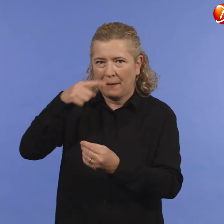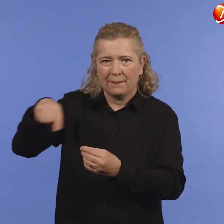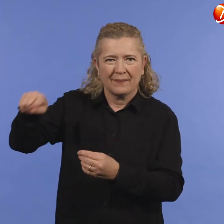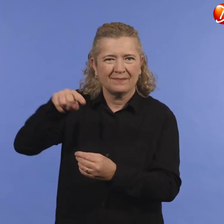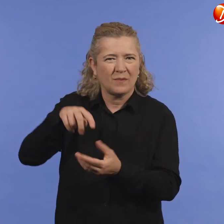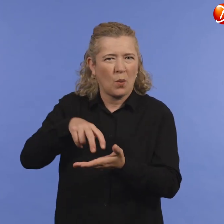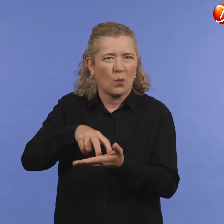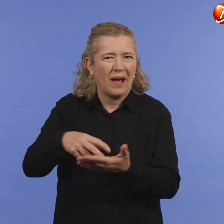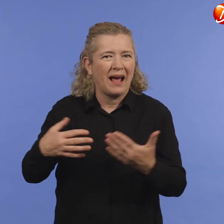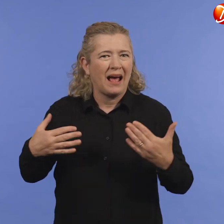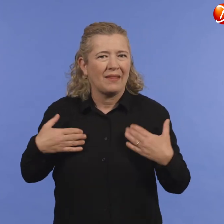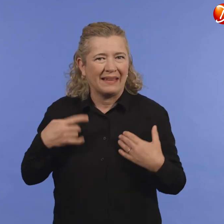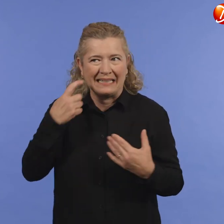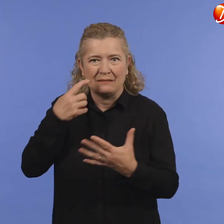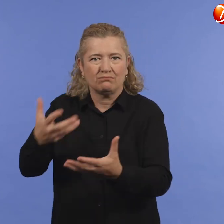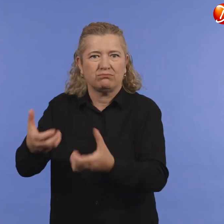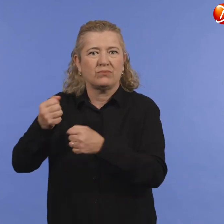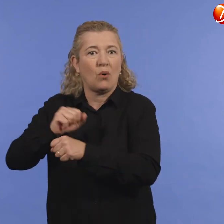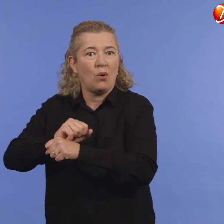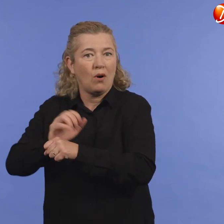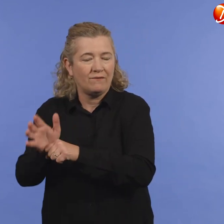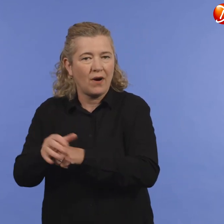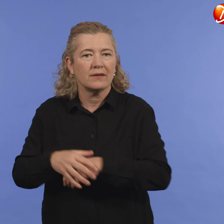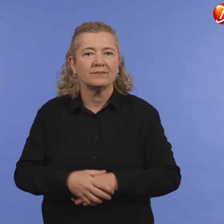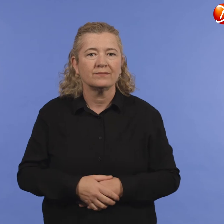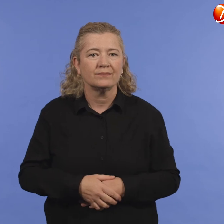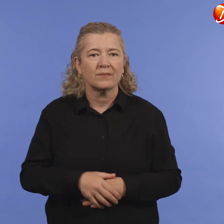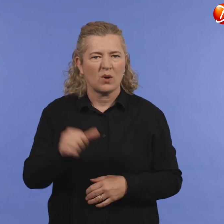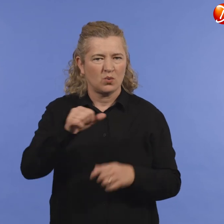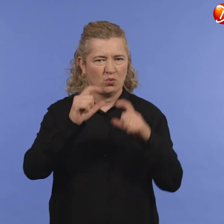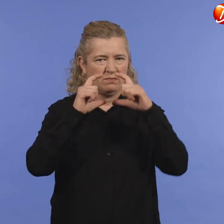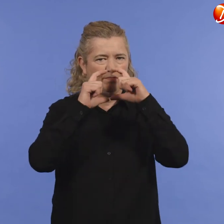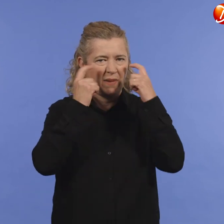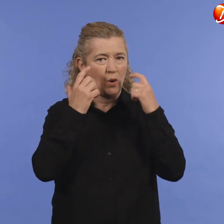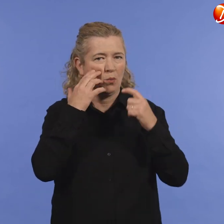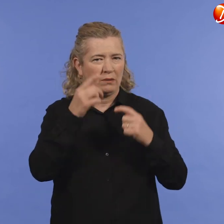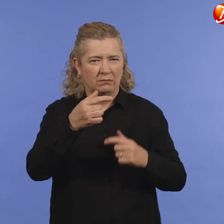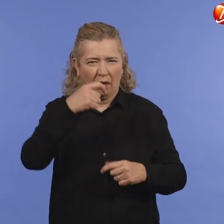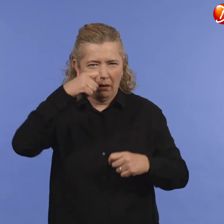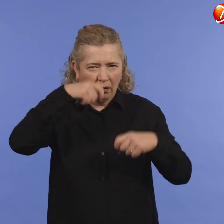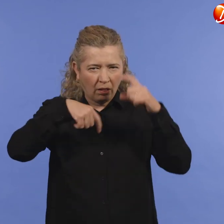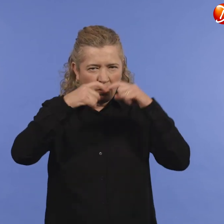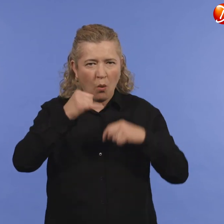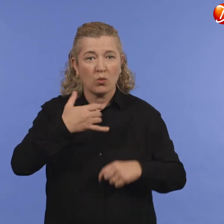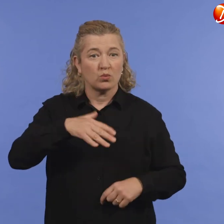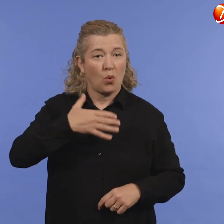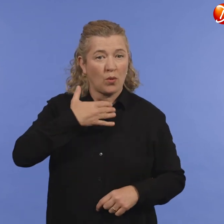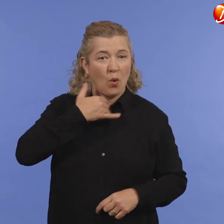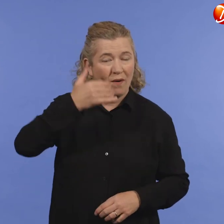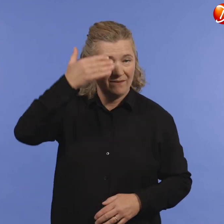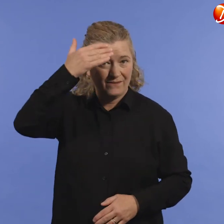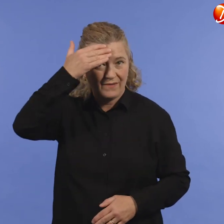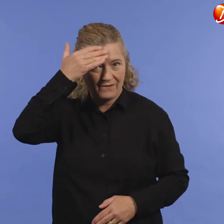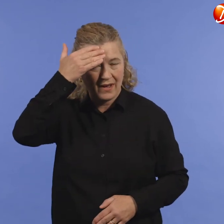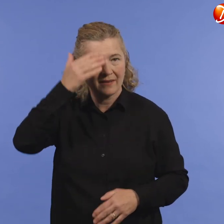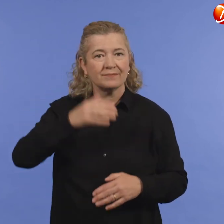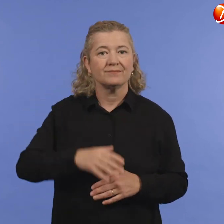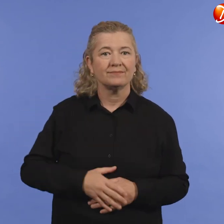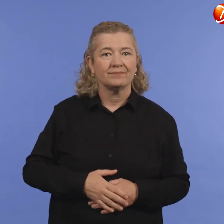and if you are with people who may be vulnerable to COVID-19. Masks should also be worn if you have any symptoms;